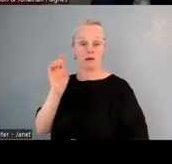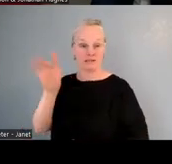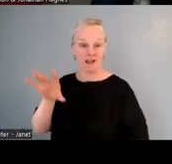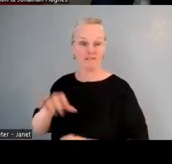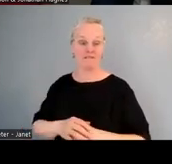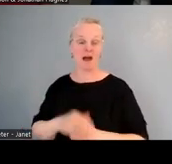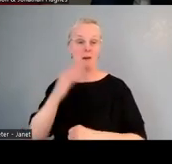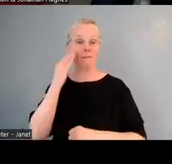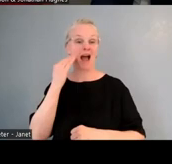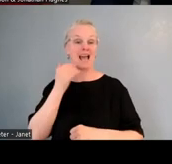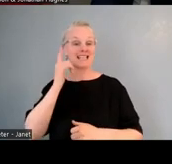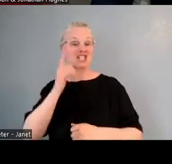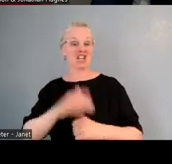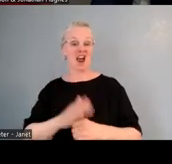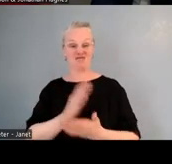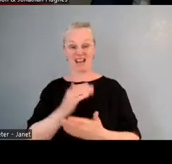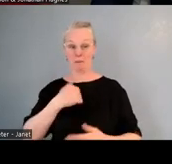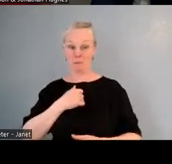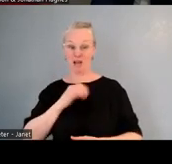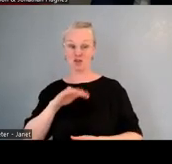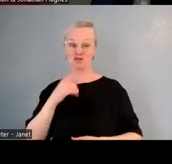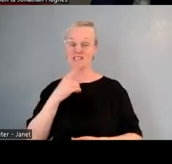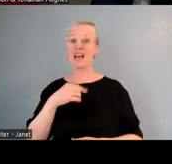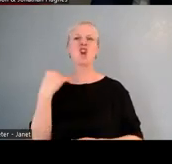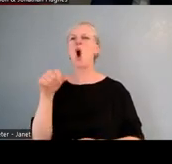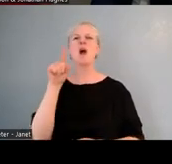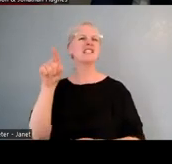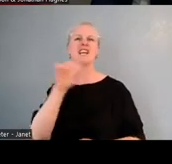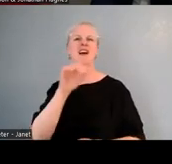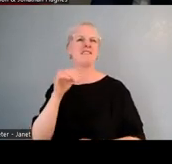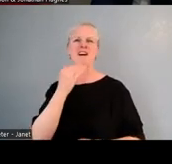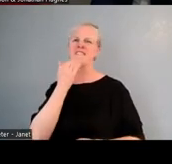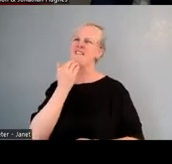Not that my kids would ever believe that. They go, Kao, kao, whaea Jane, he kōrero Māori.